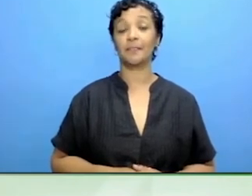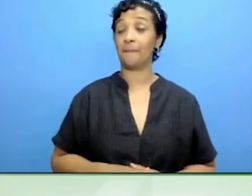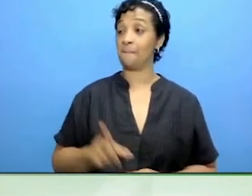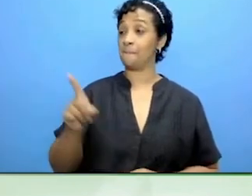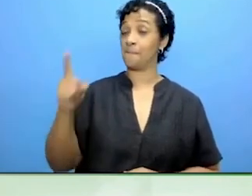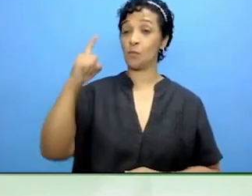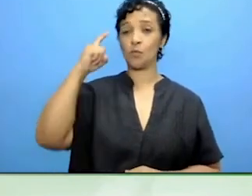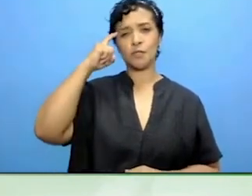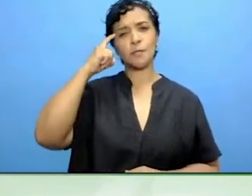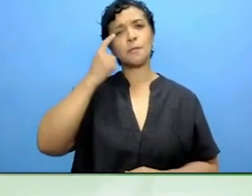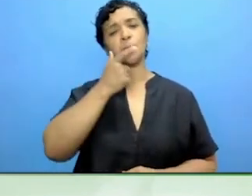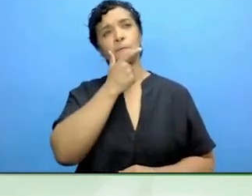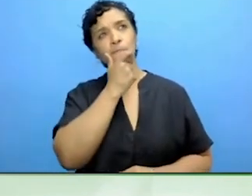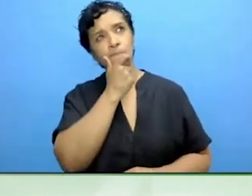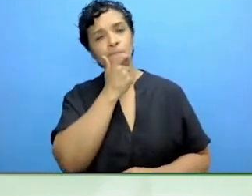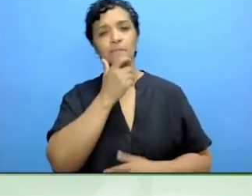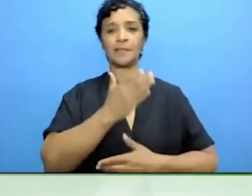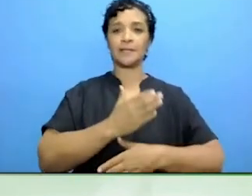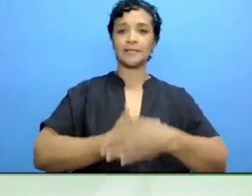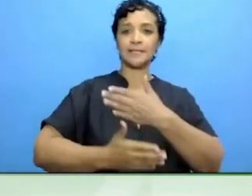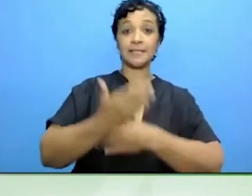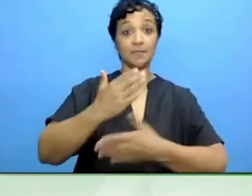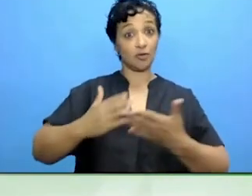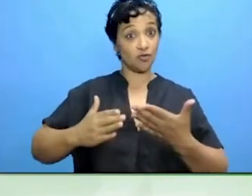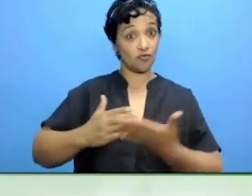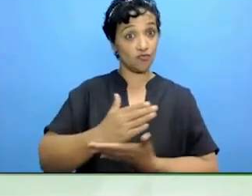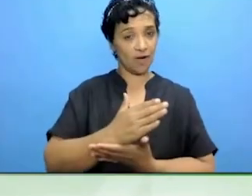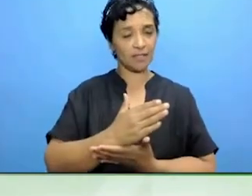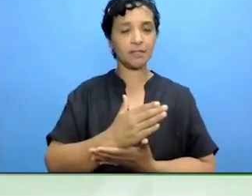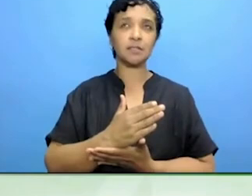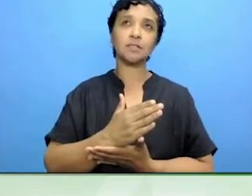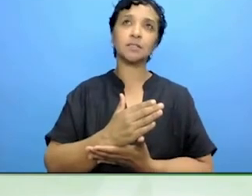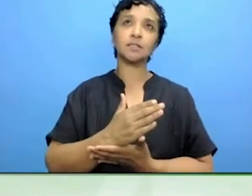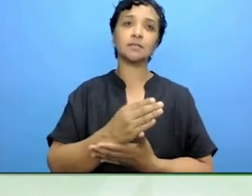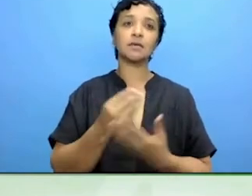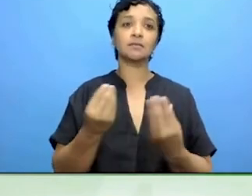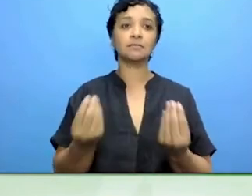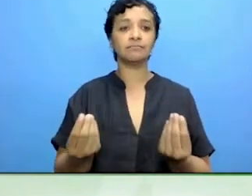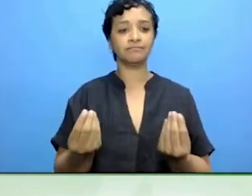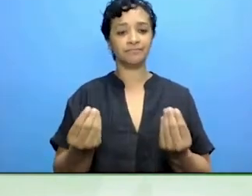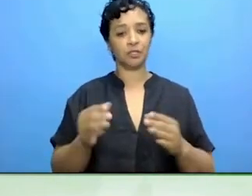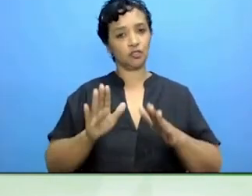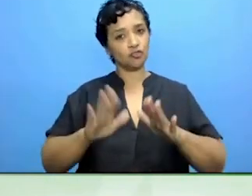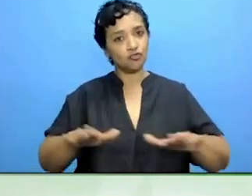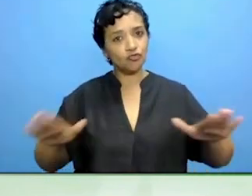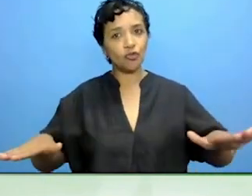the disability rights, things that concern children or people with